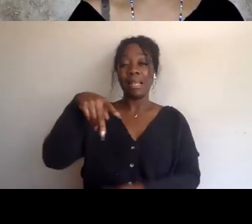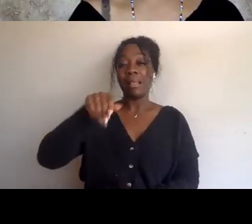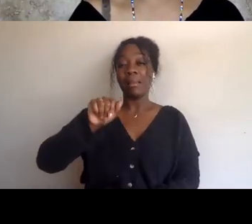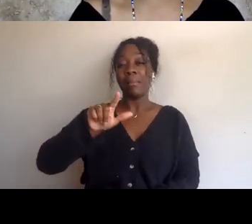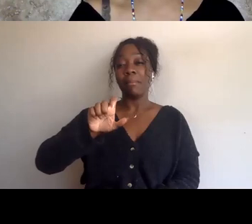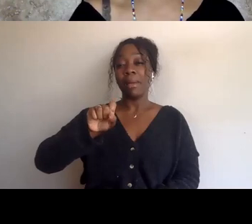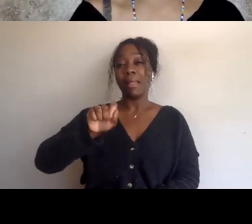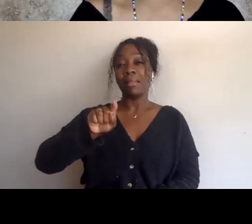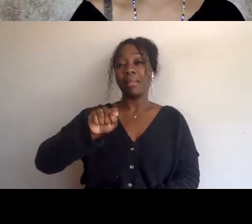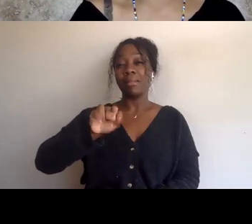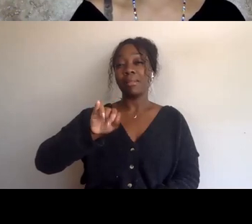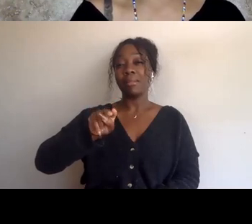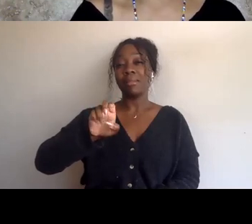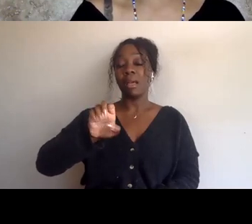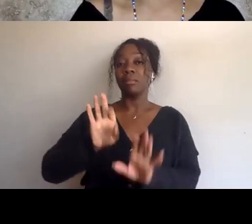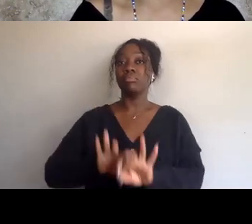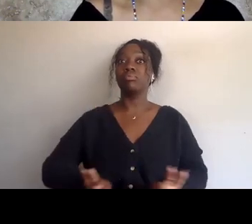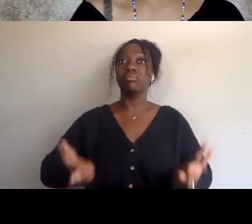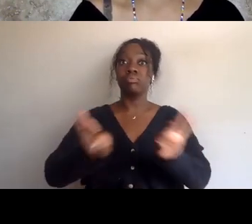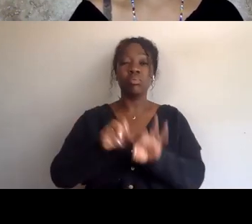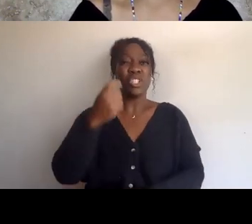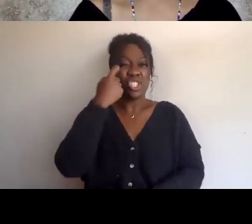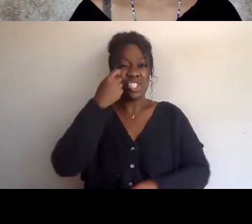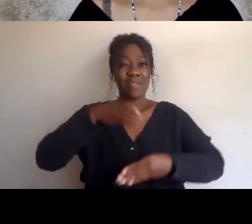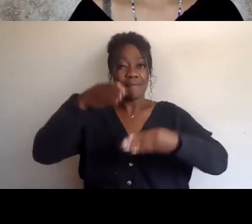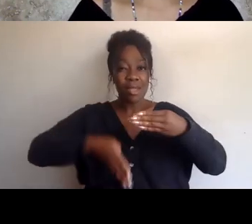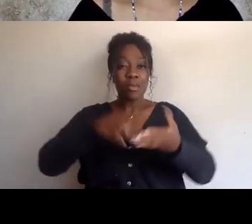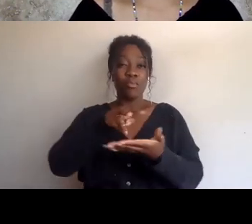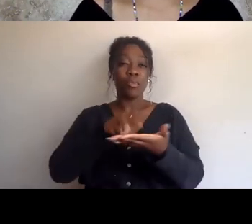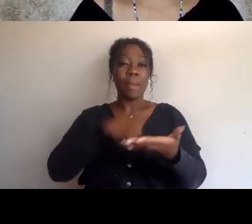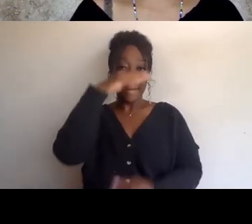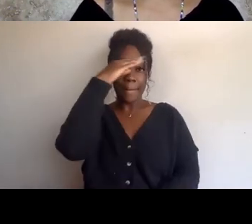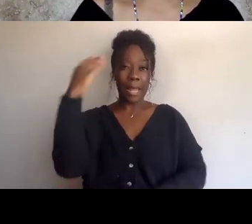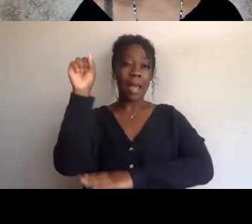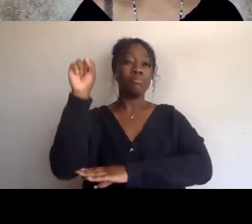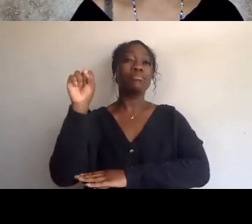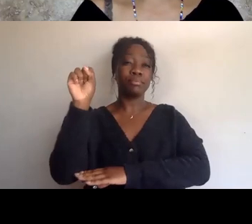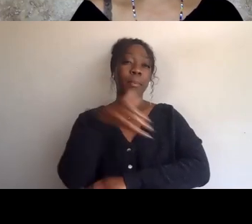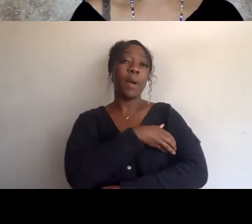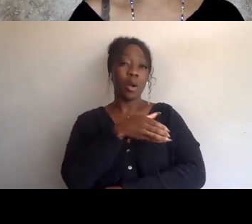we just closed out the reading of Black Power, and as we think about Black Power,